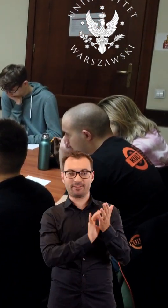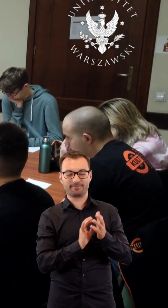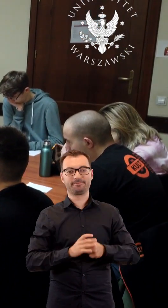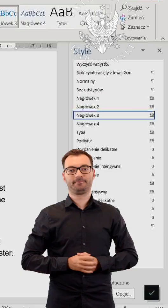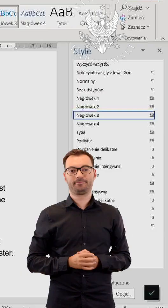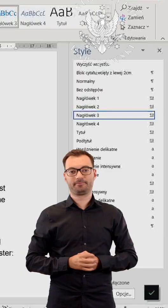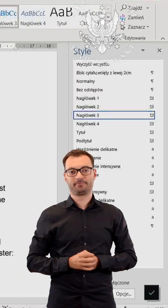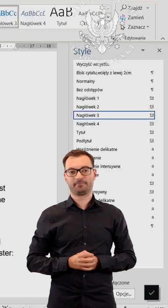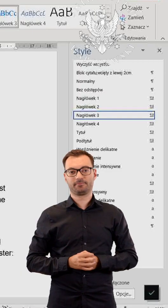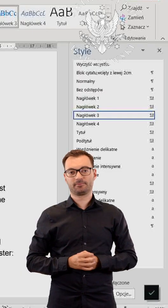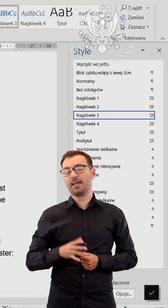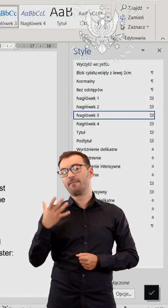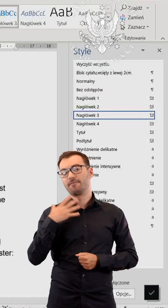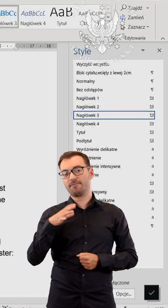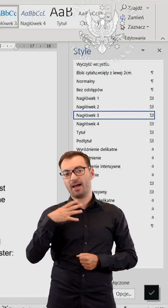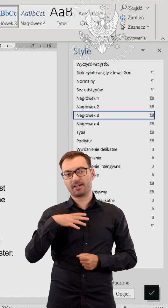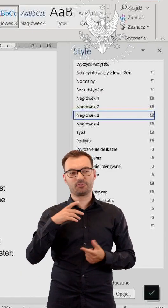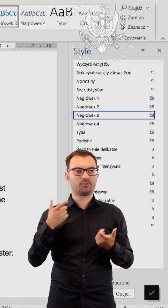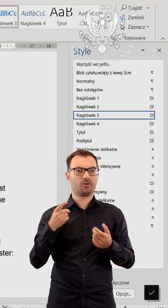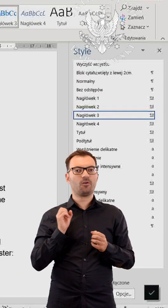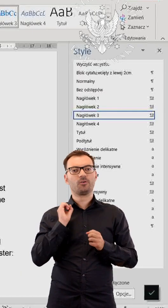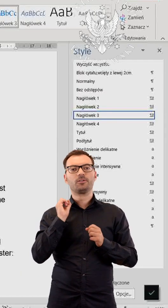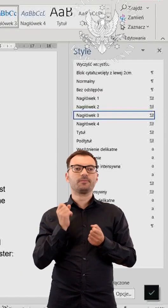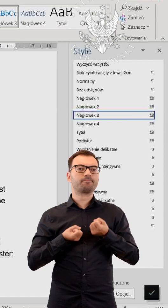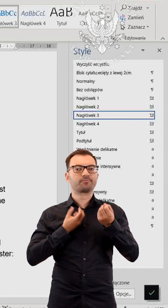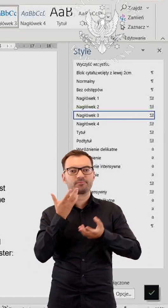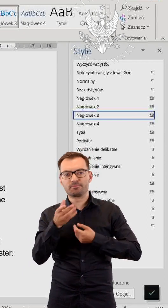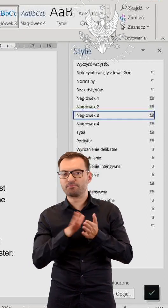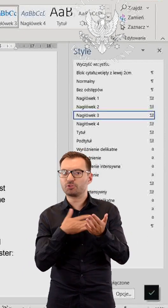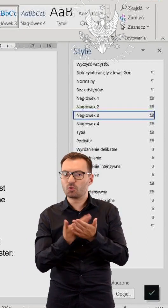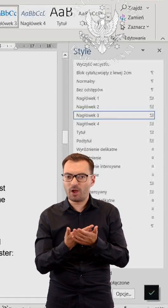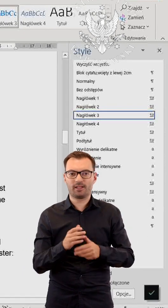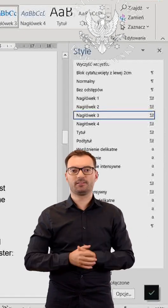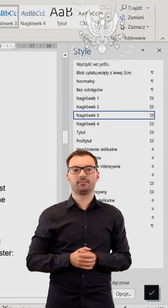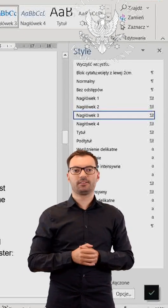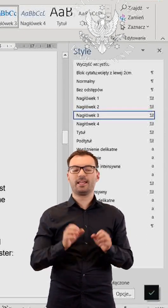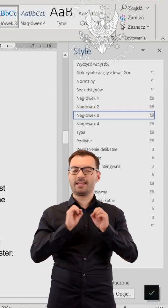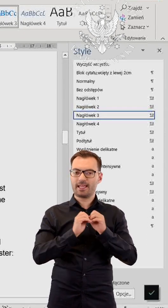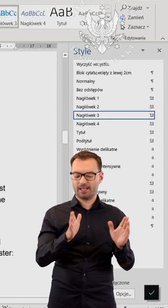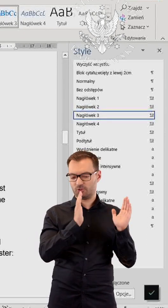Referring to practical examples, clear, structured content,